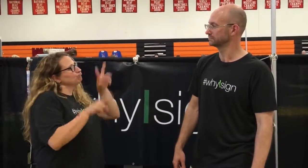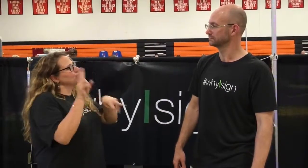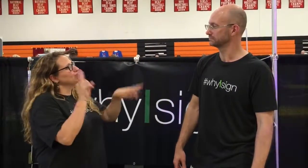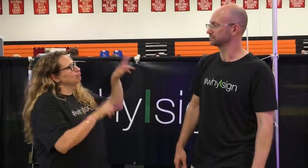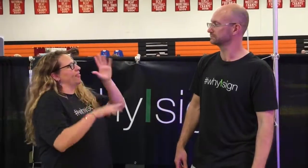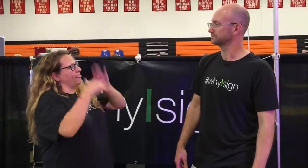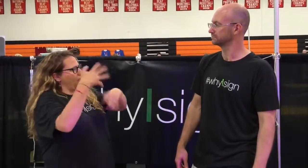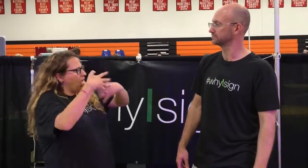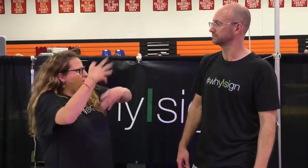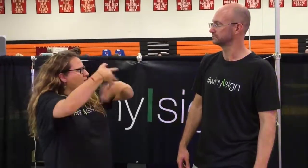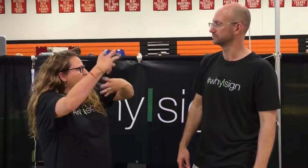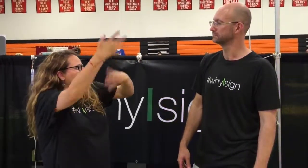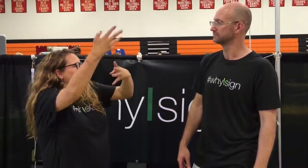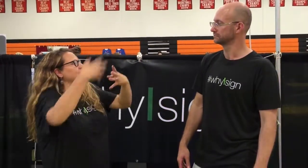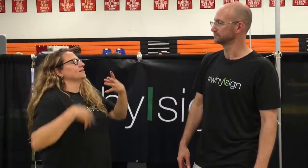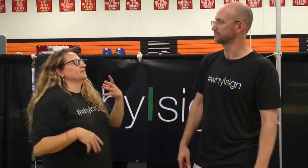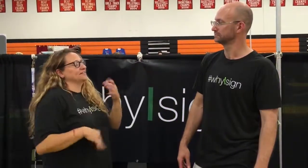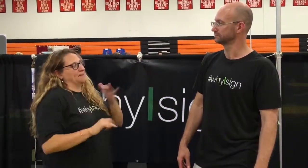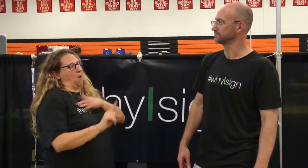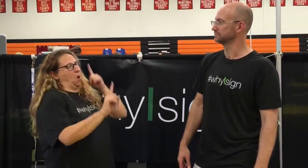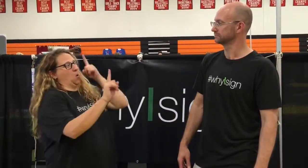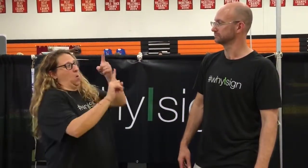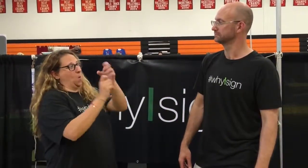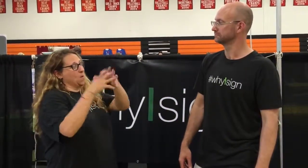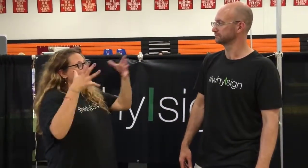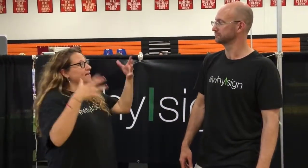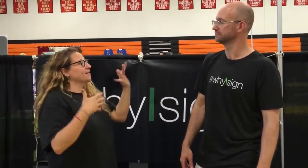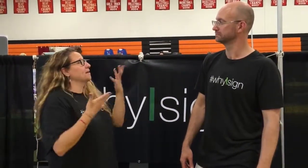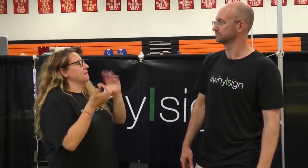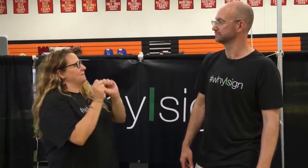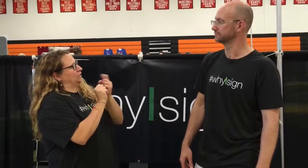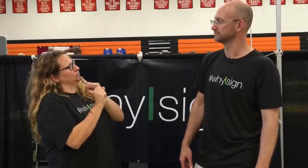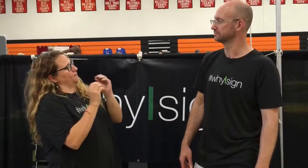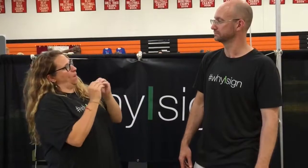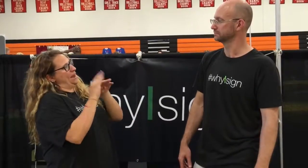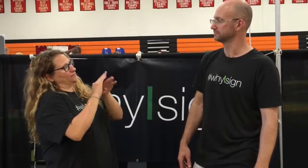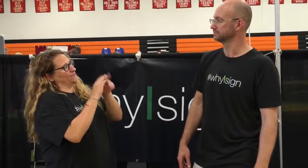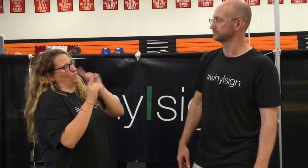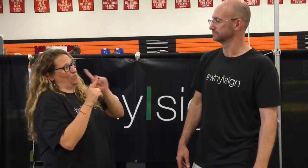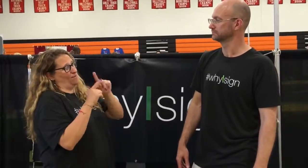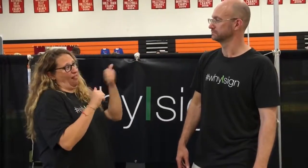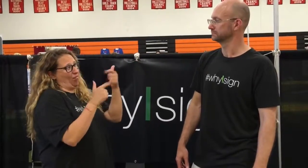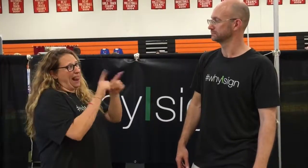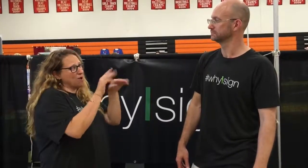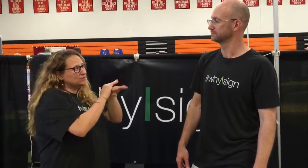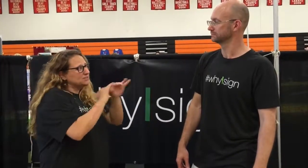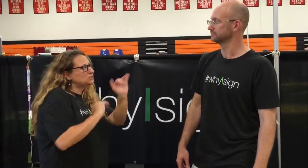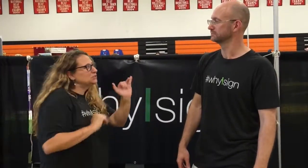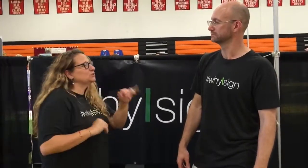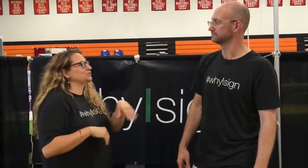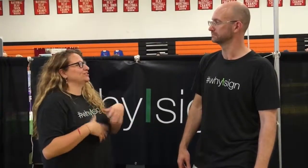As opposed to scrolling down one long feed. So that is my goal to expand to make it more accessible for other languages as well.